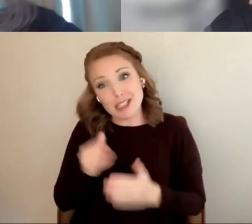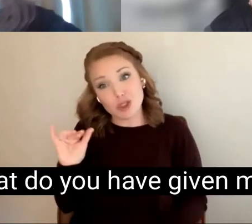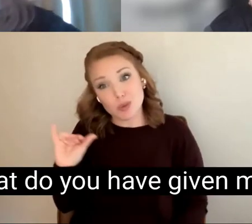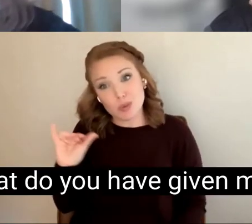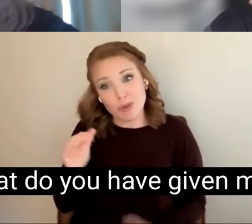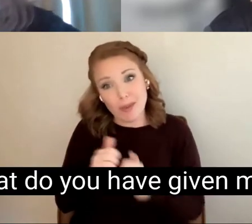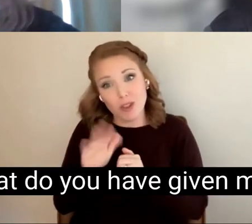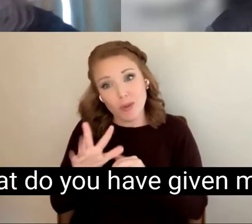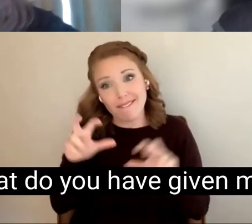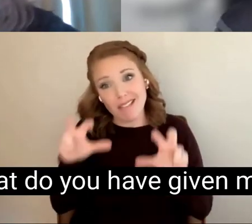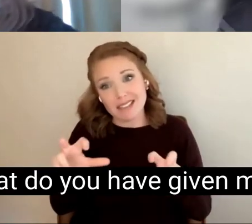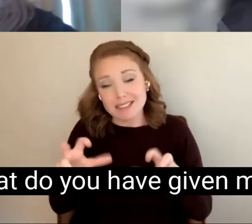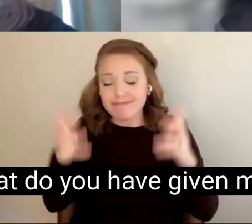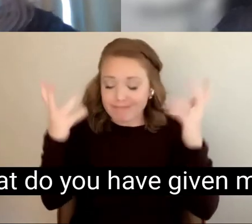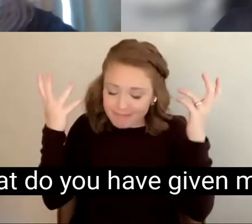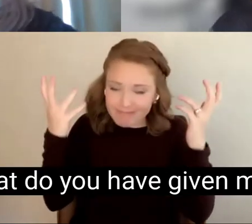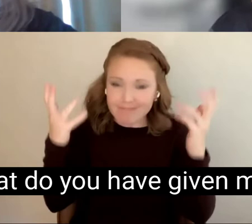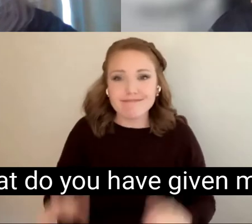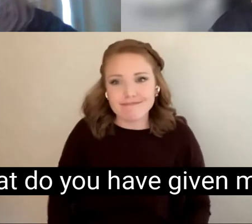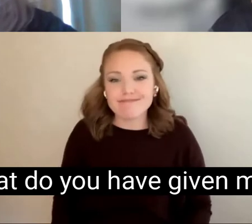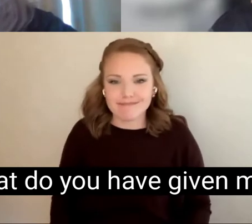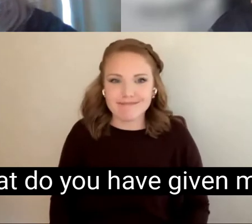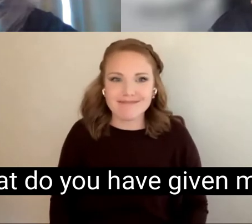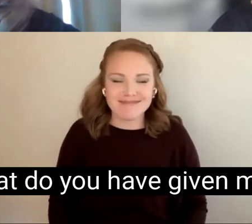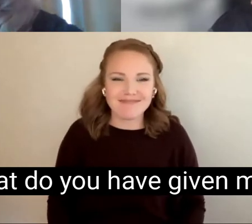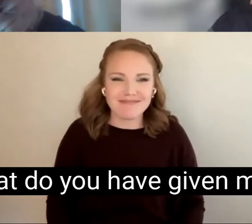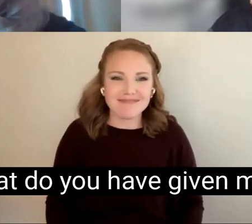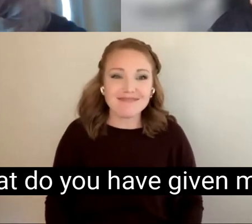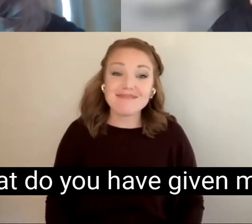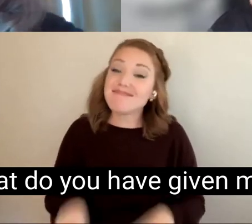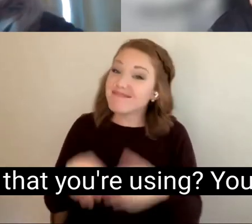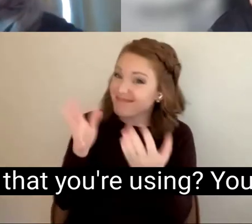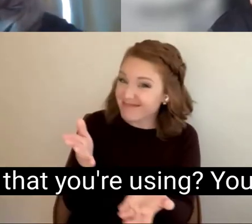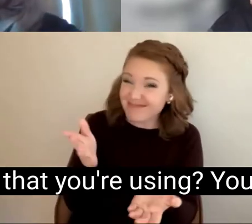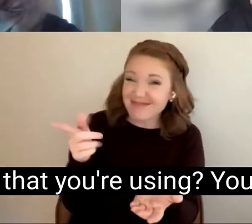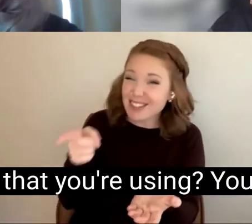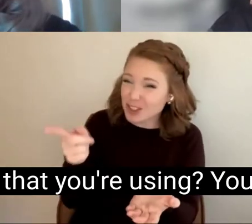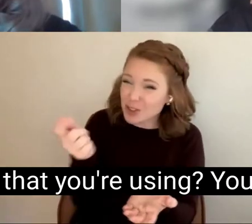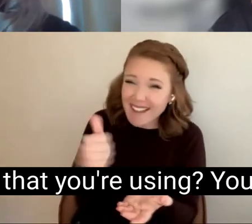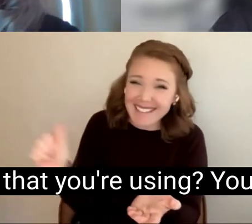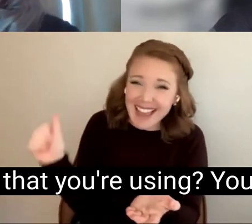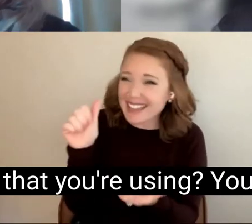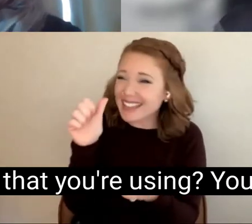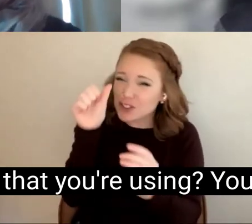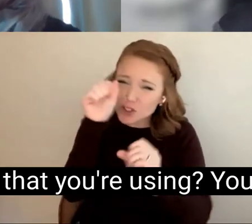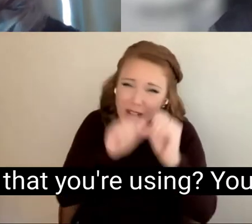Cracks, what do you have given me like, two strategies that you're using? You think the